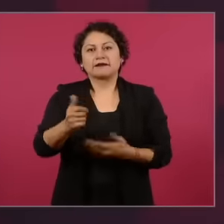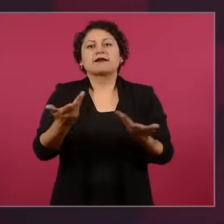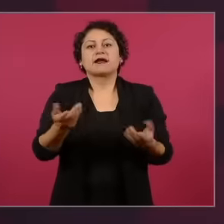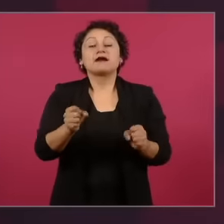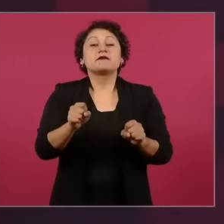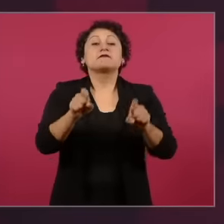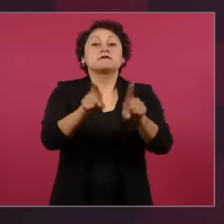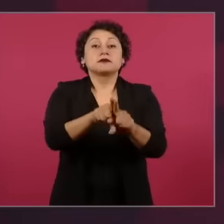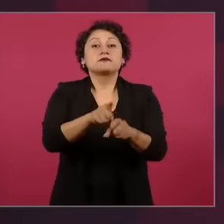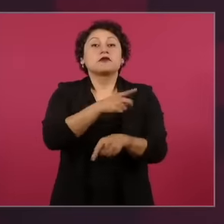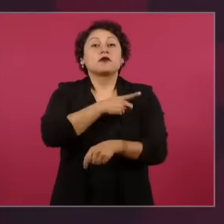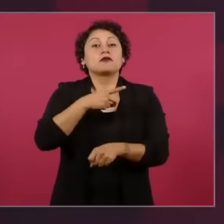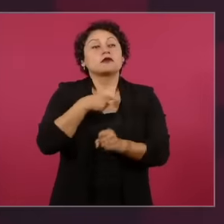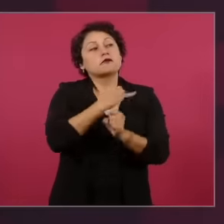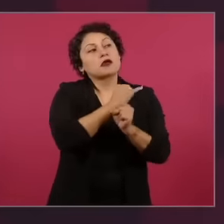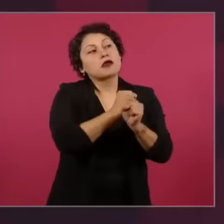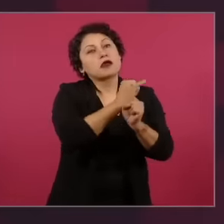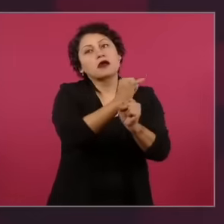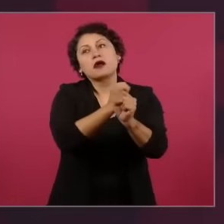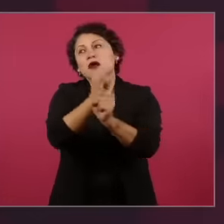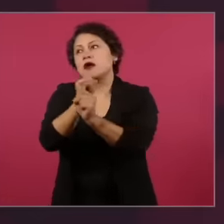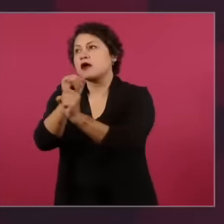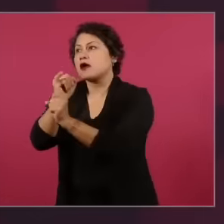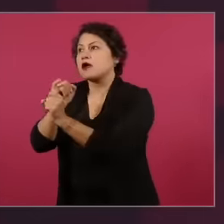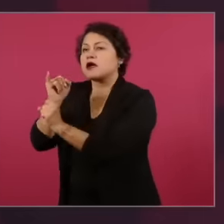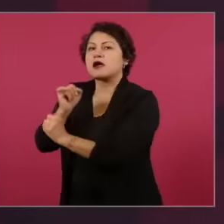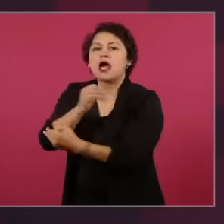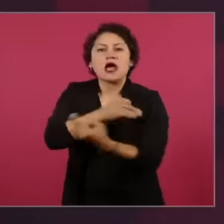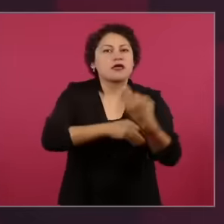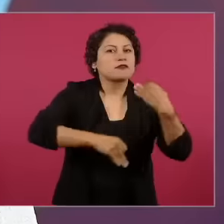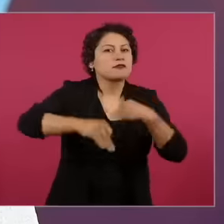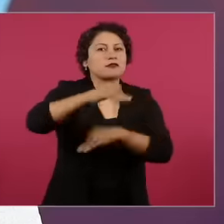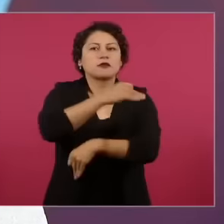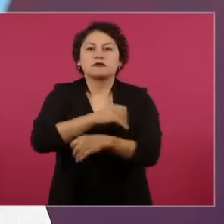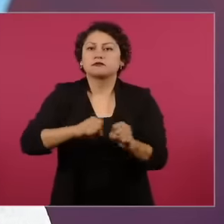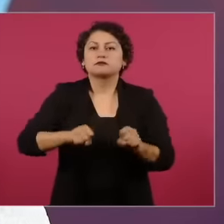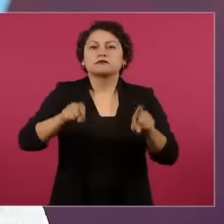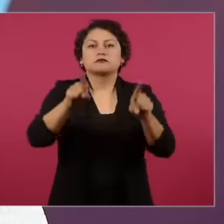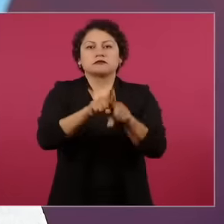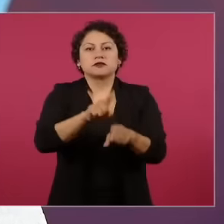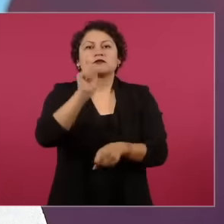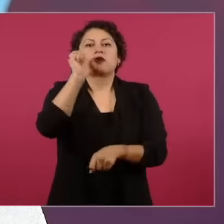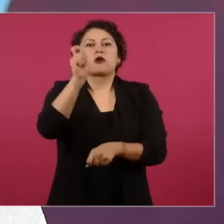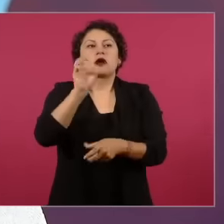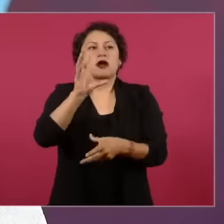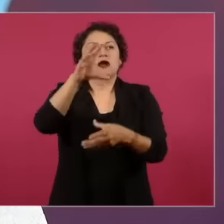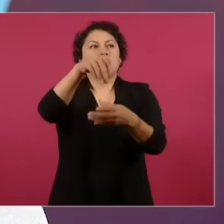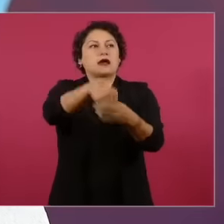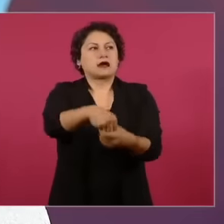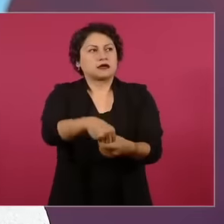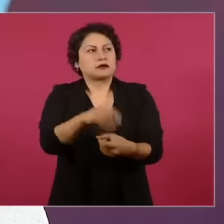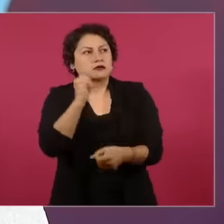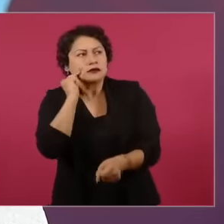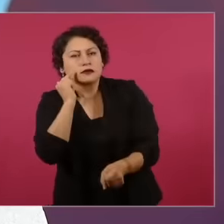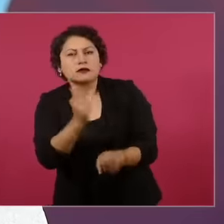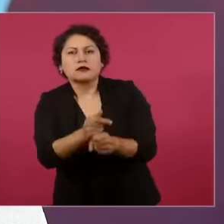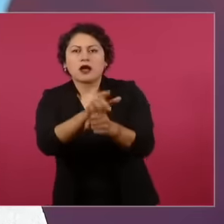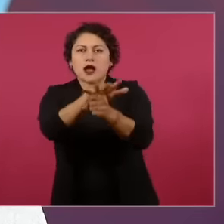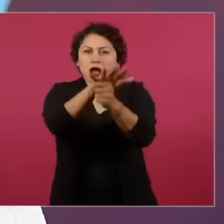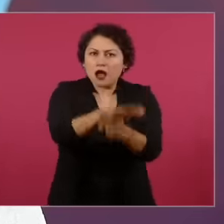on oppressive regimes in the broad sense of the concept of oppression, hanging generated